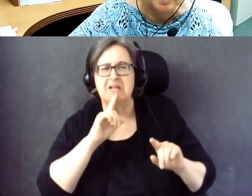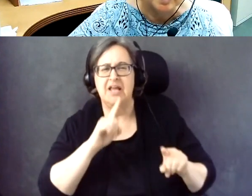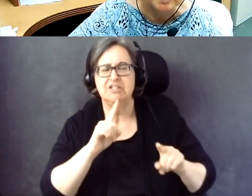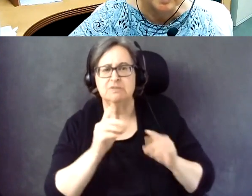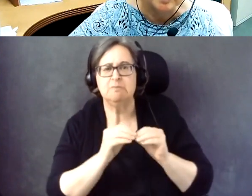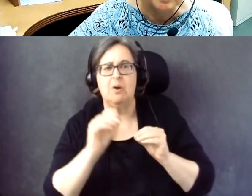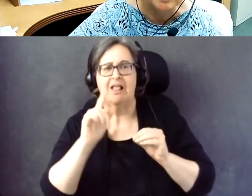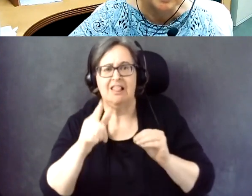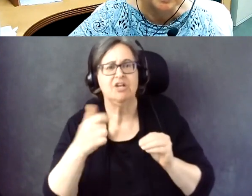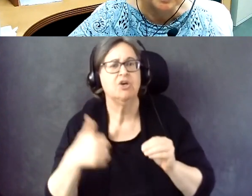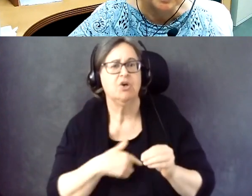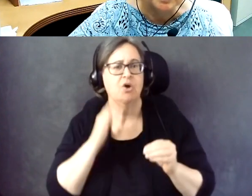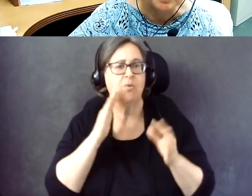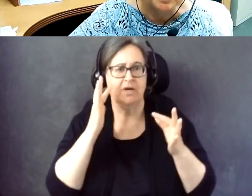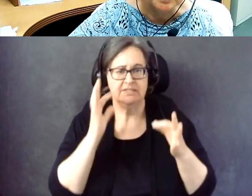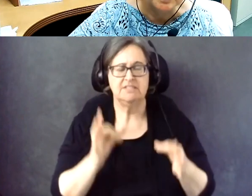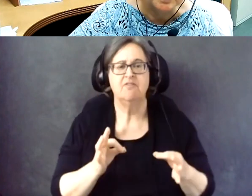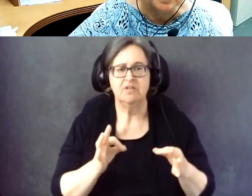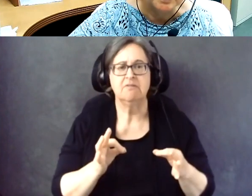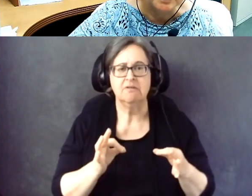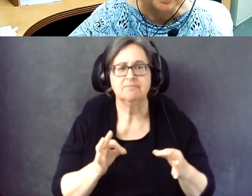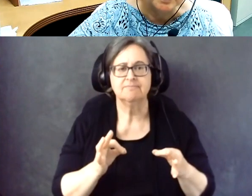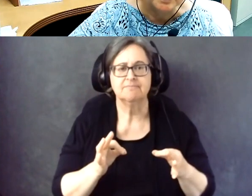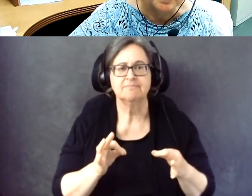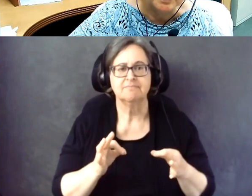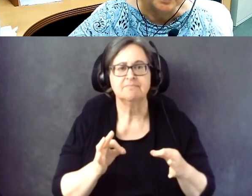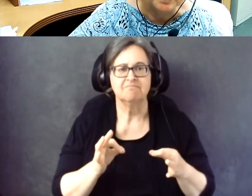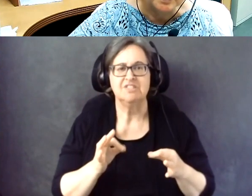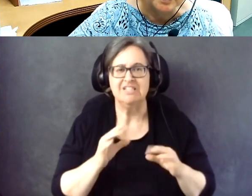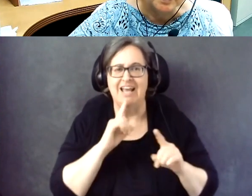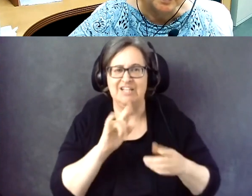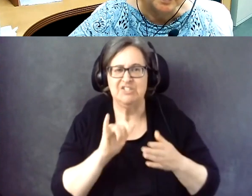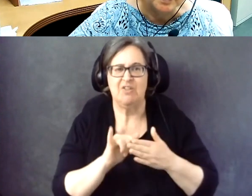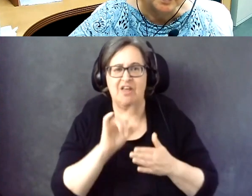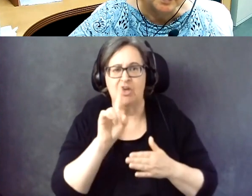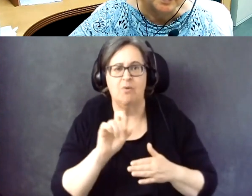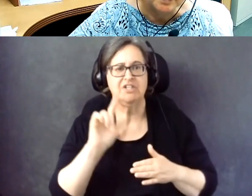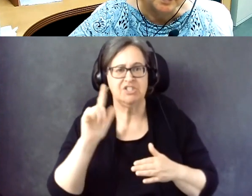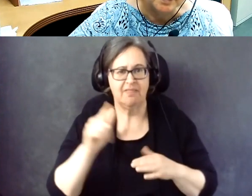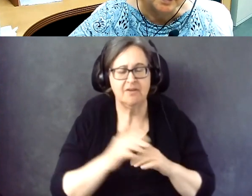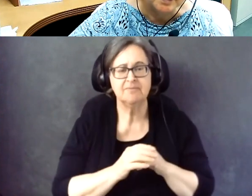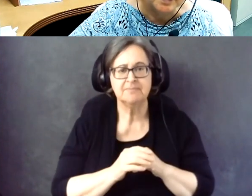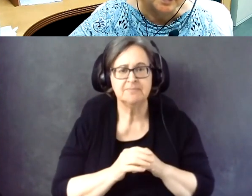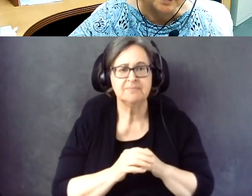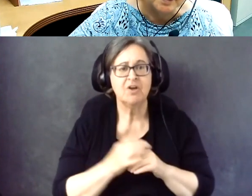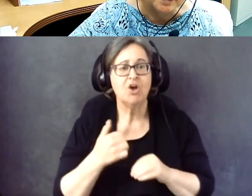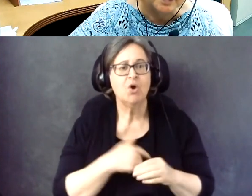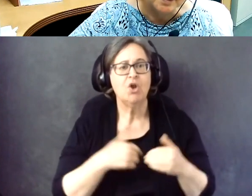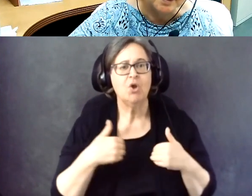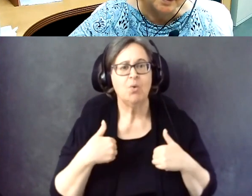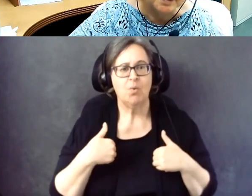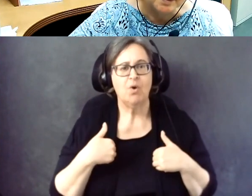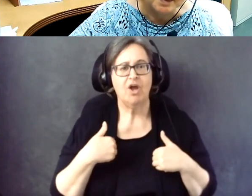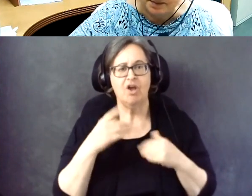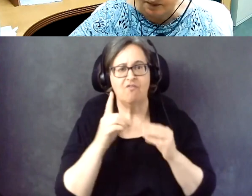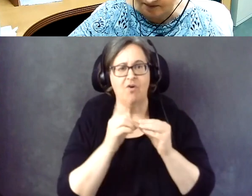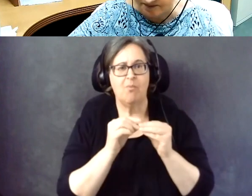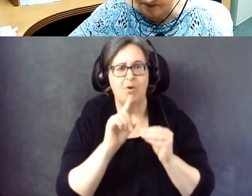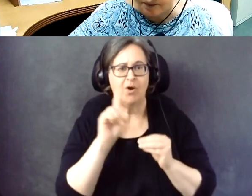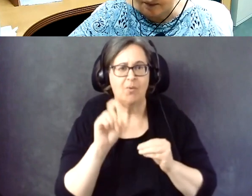So we'll definitely be sure to come back to that question. Thank you. We do have one additional question.